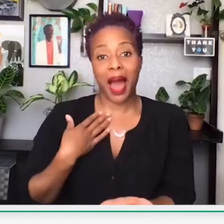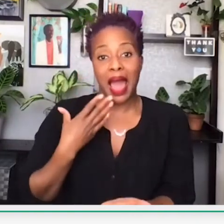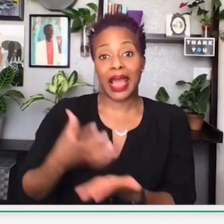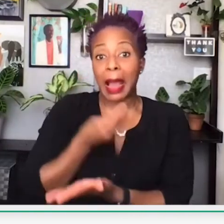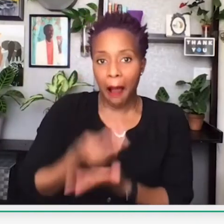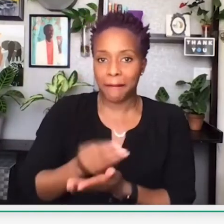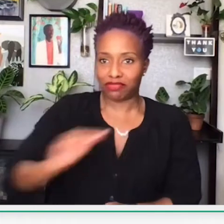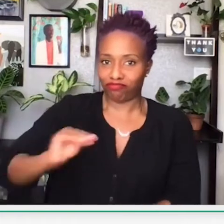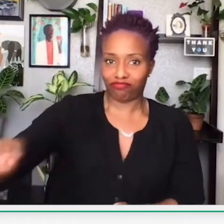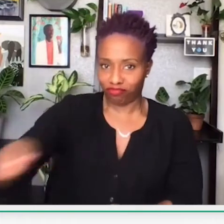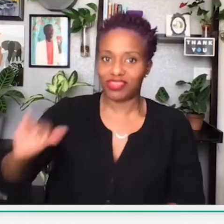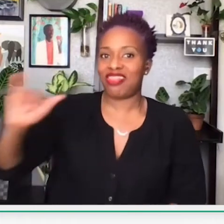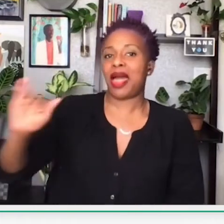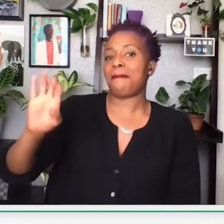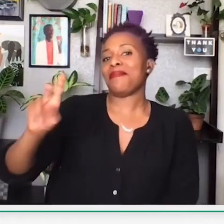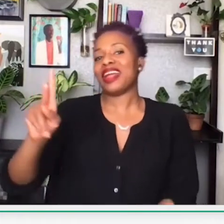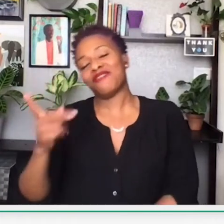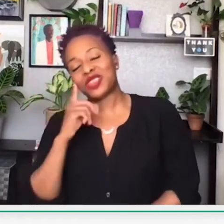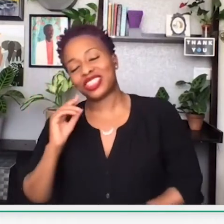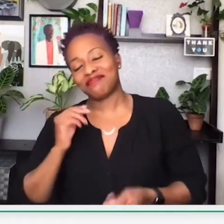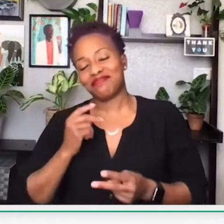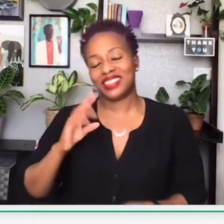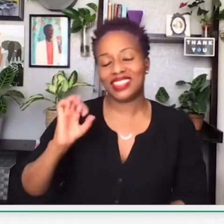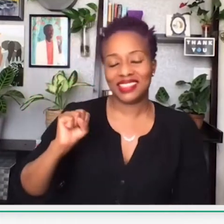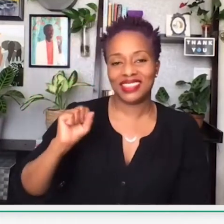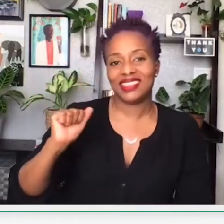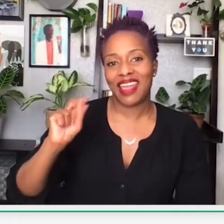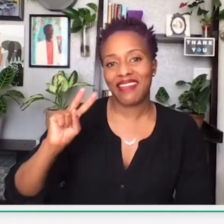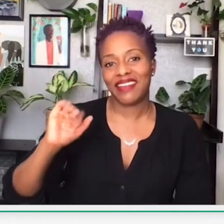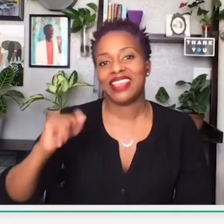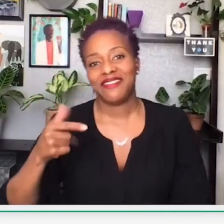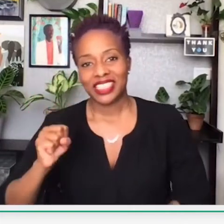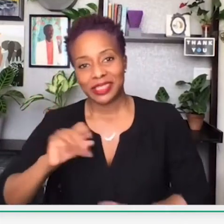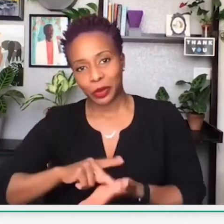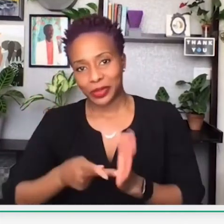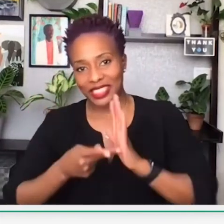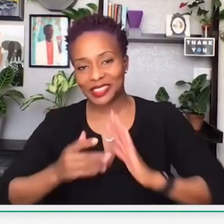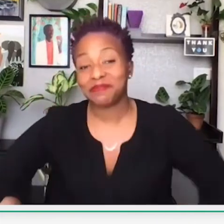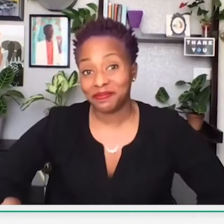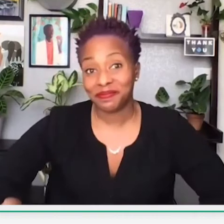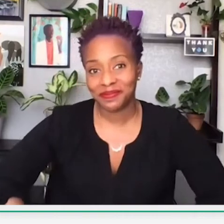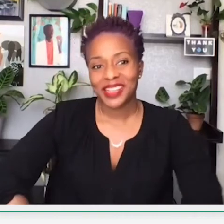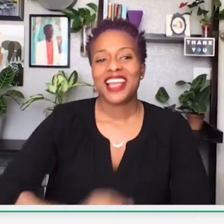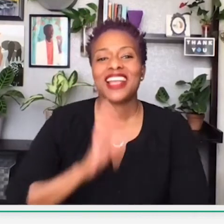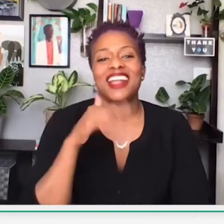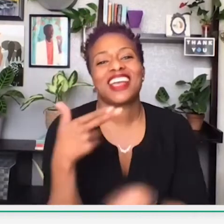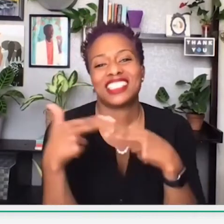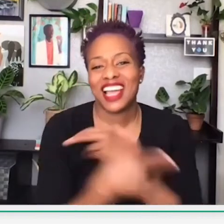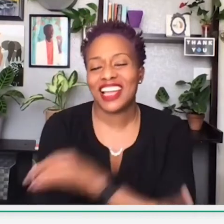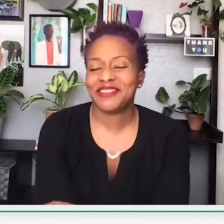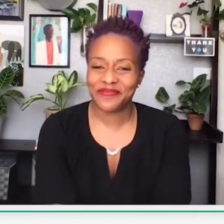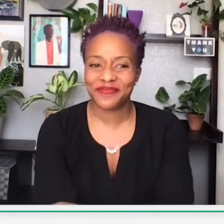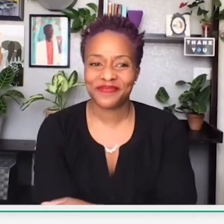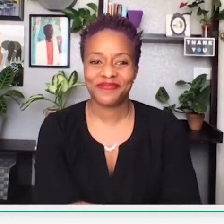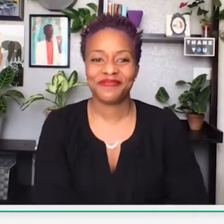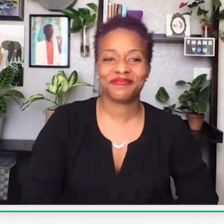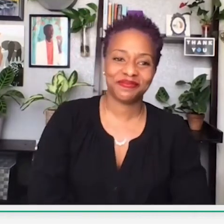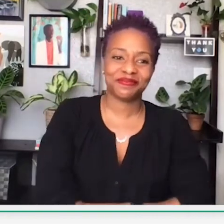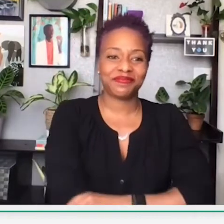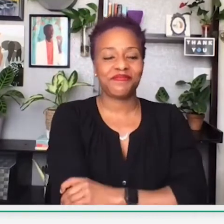sure that a portion of my income is actually set aside and deposited into that savings account.